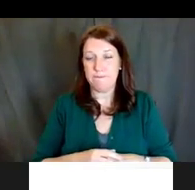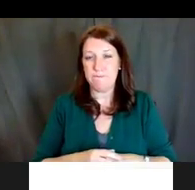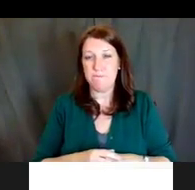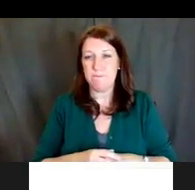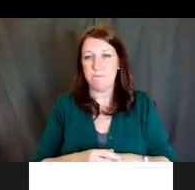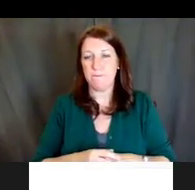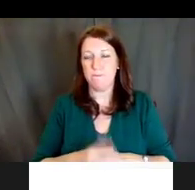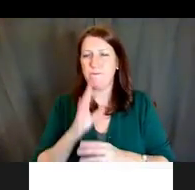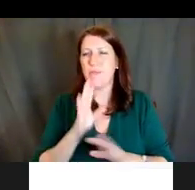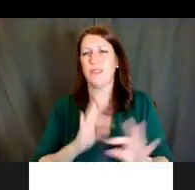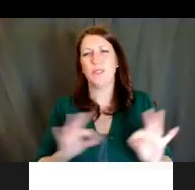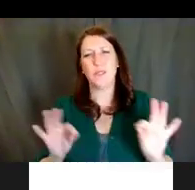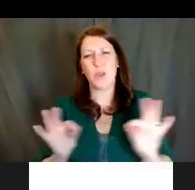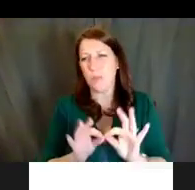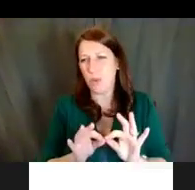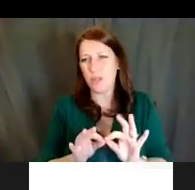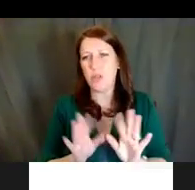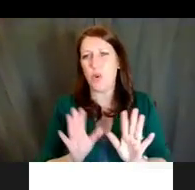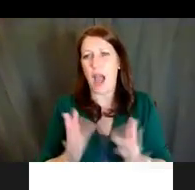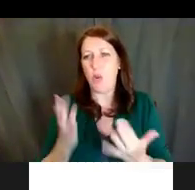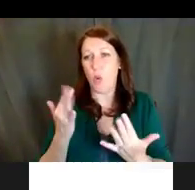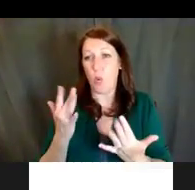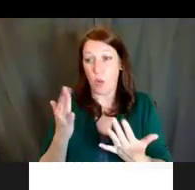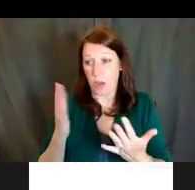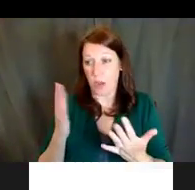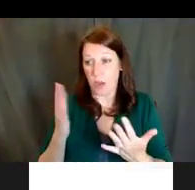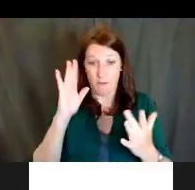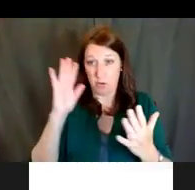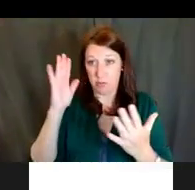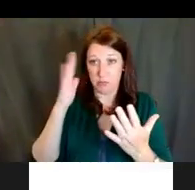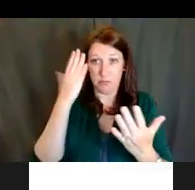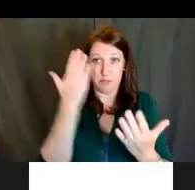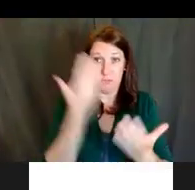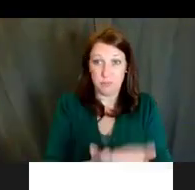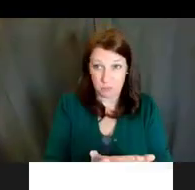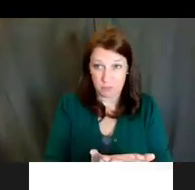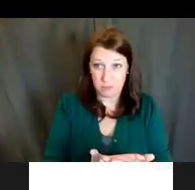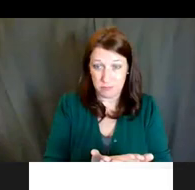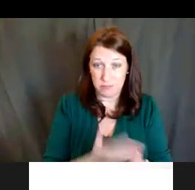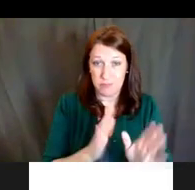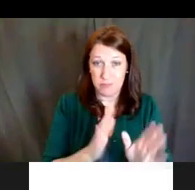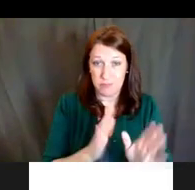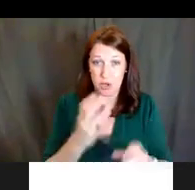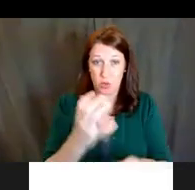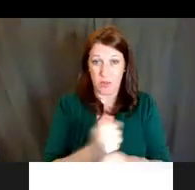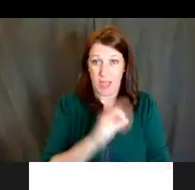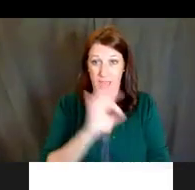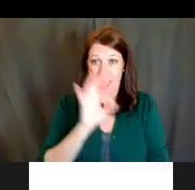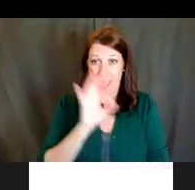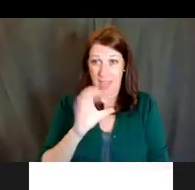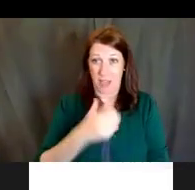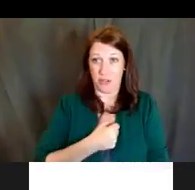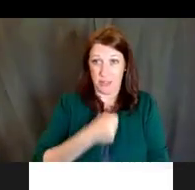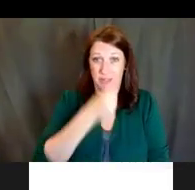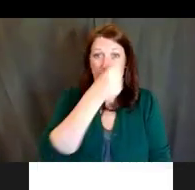So I would wait to get to where you're going to land, right? I would wait until you get that faculty appointment, and then apply for the K.